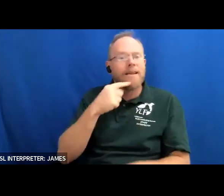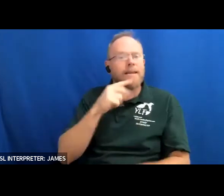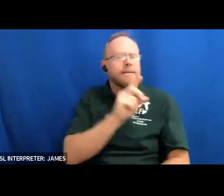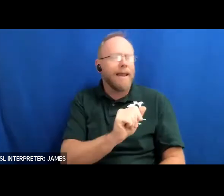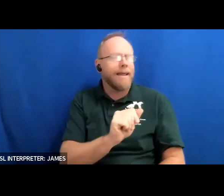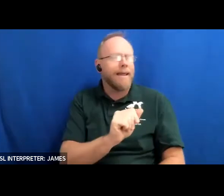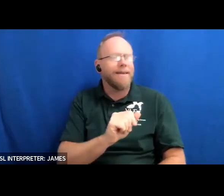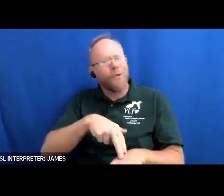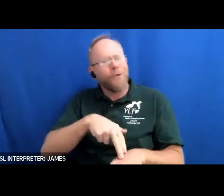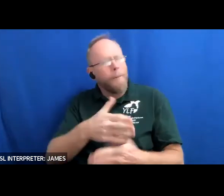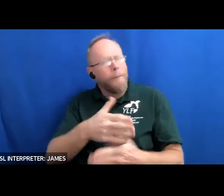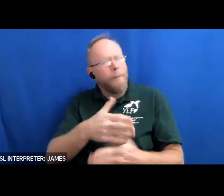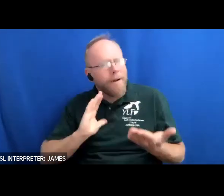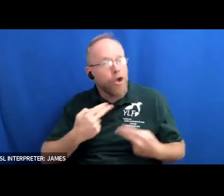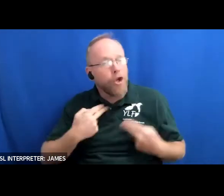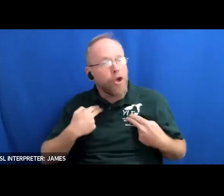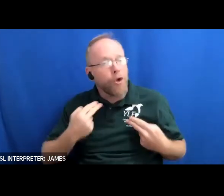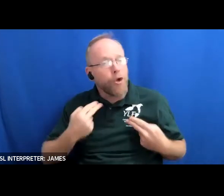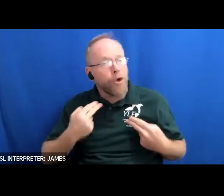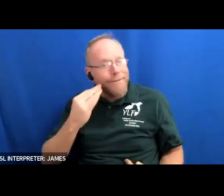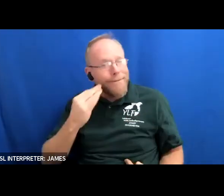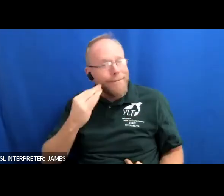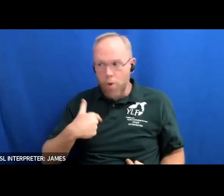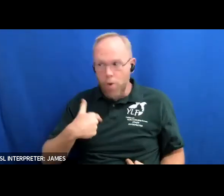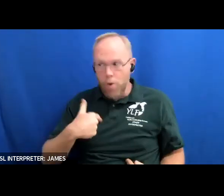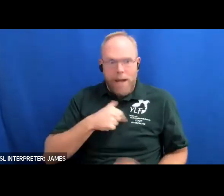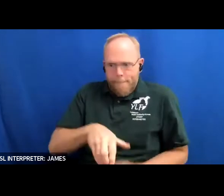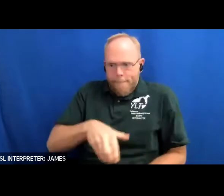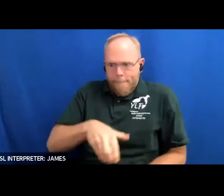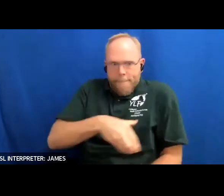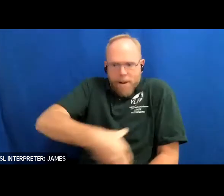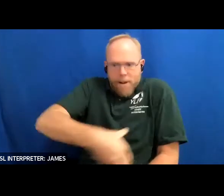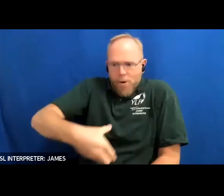and we when we empower ourselves we are able to empower others